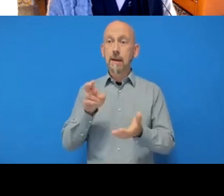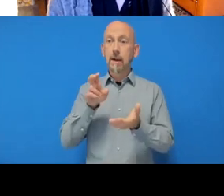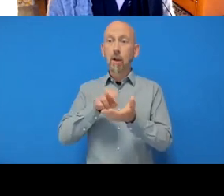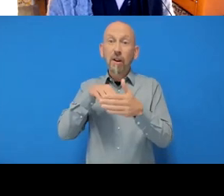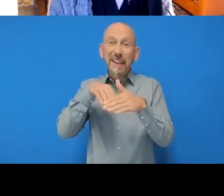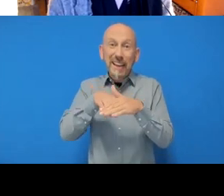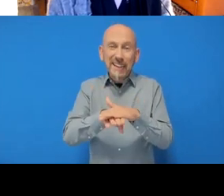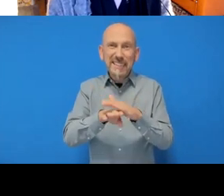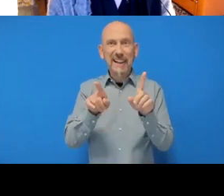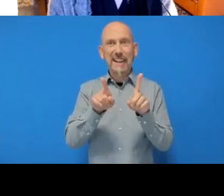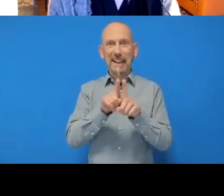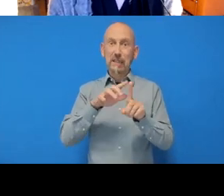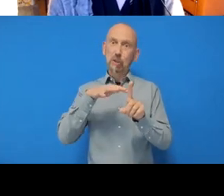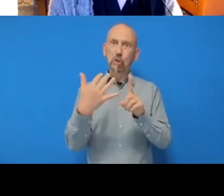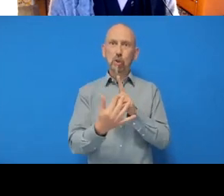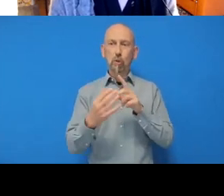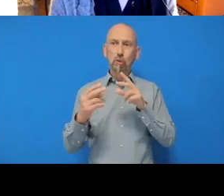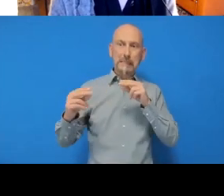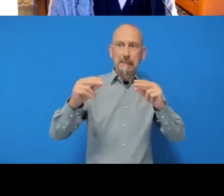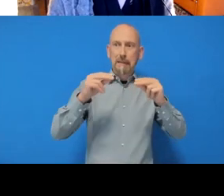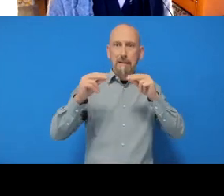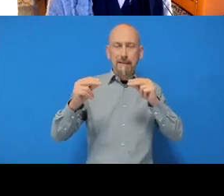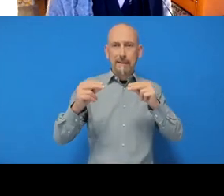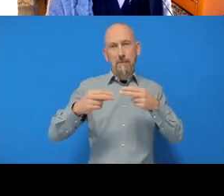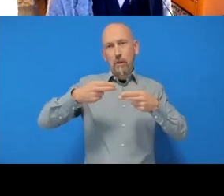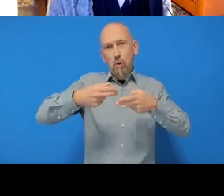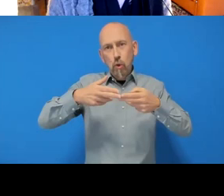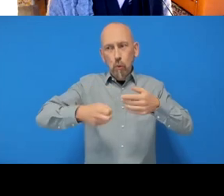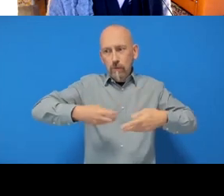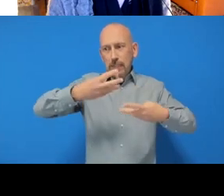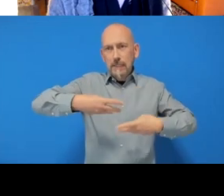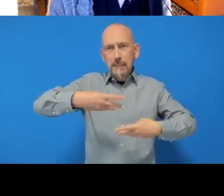with a kind of newsfeed, but what we're looking for is this green ‘New’ button.